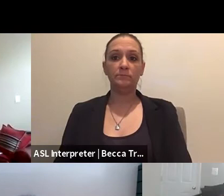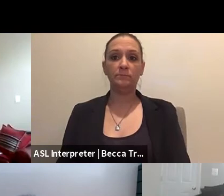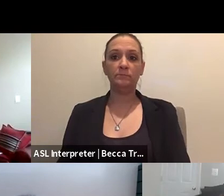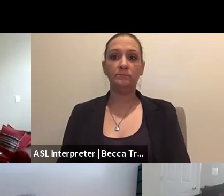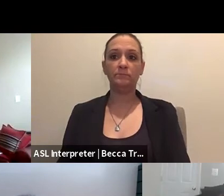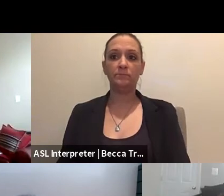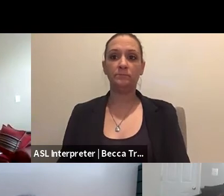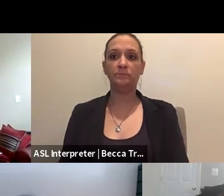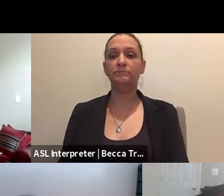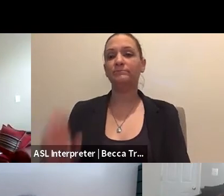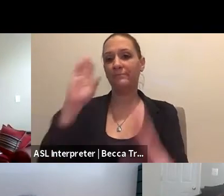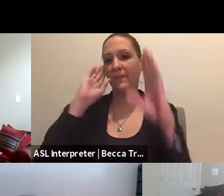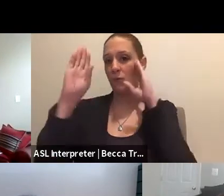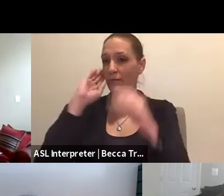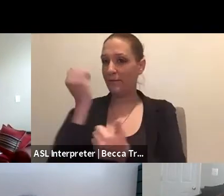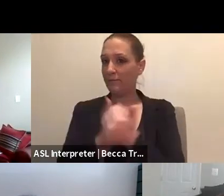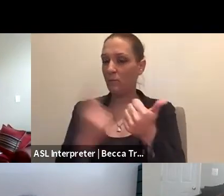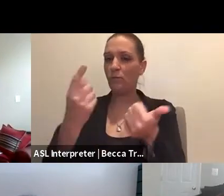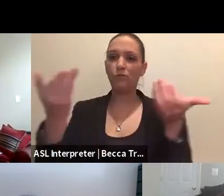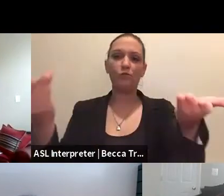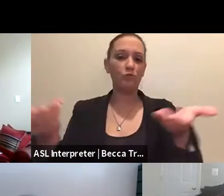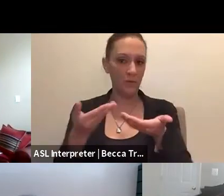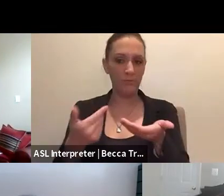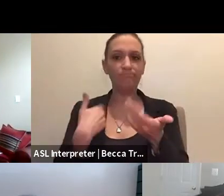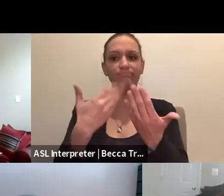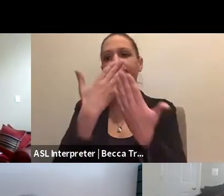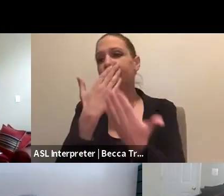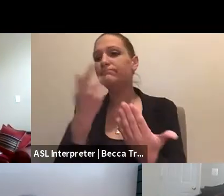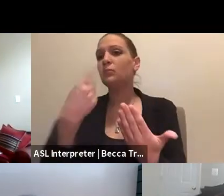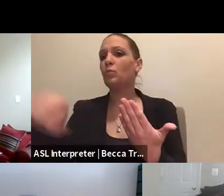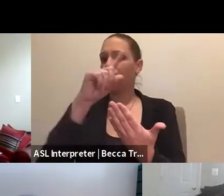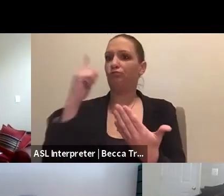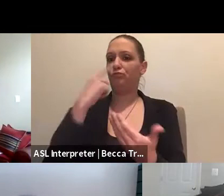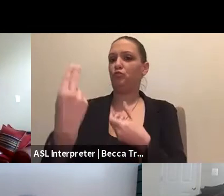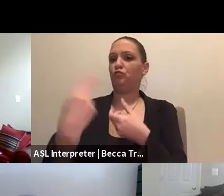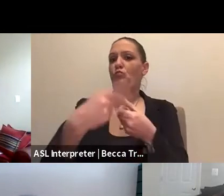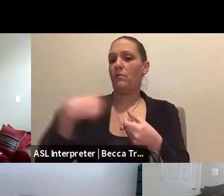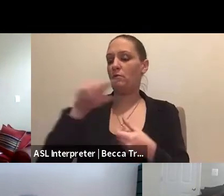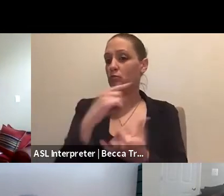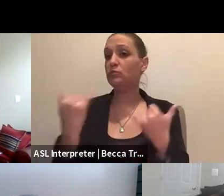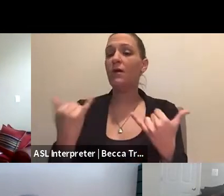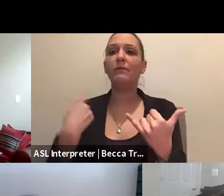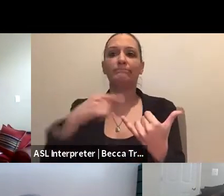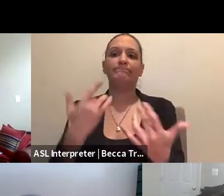Hello everyone and welcome. I wanna thank you all for joining us today. We are excited to bring you this training